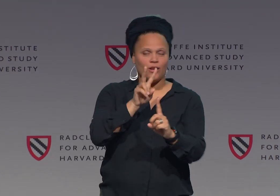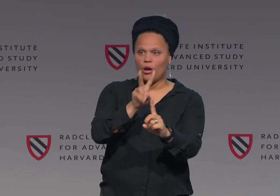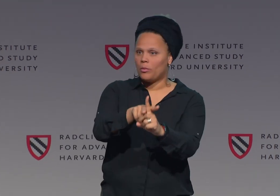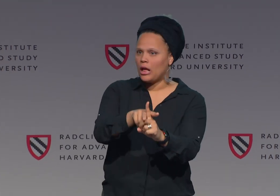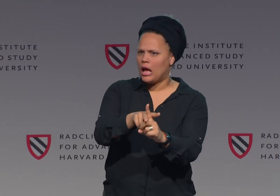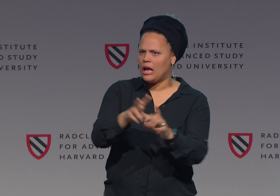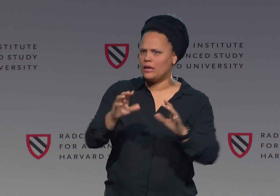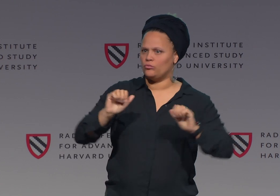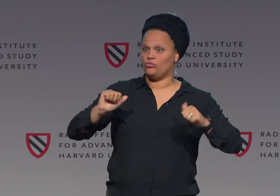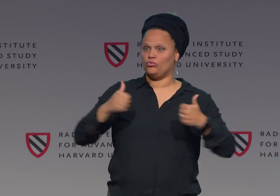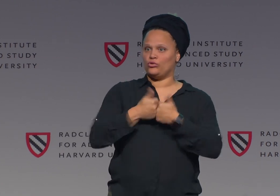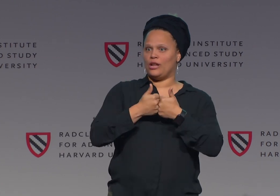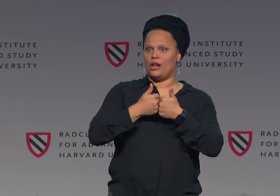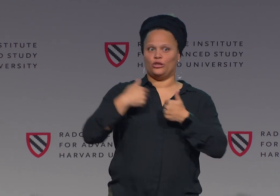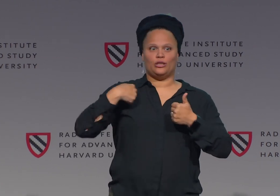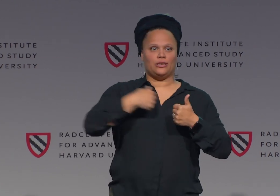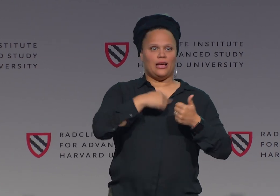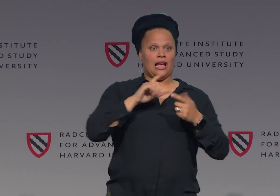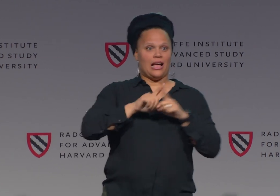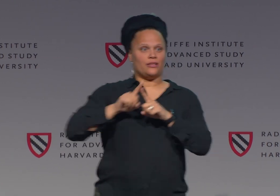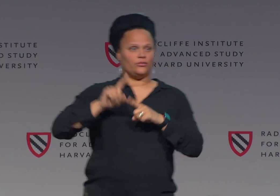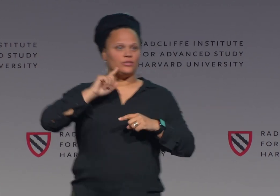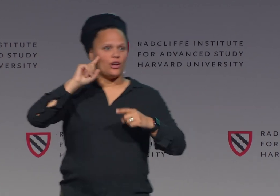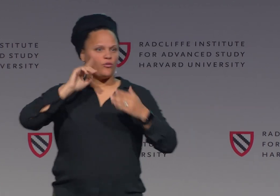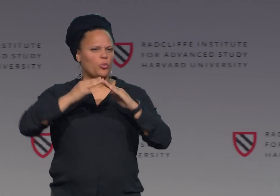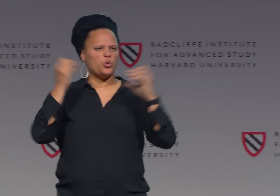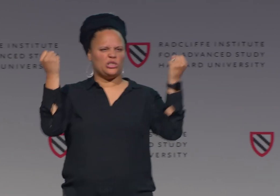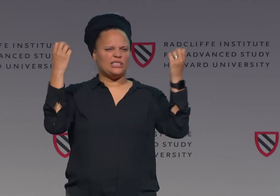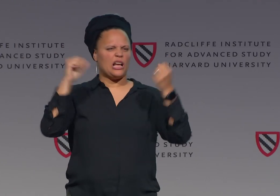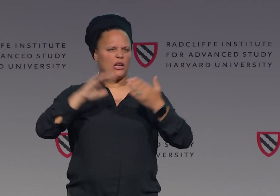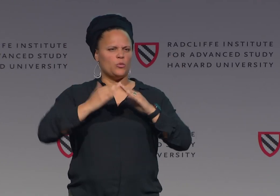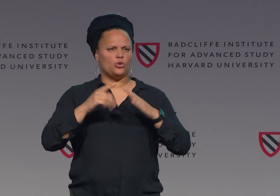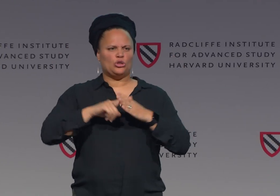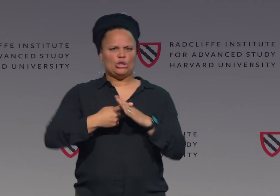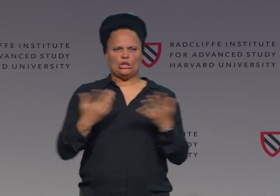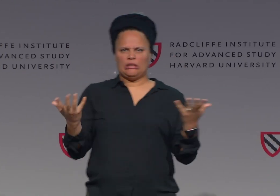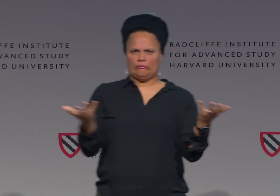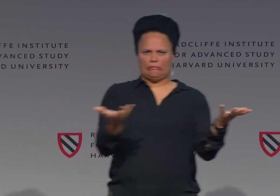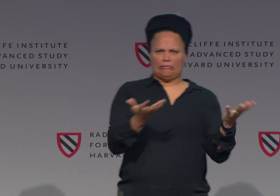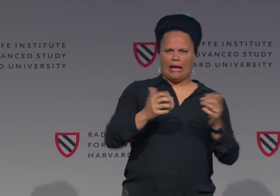and how it's expressed, where things are not already assigned? So as a deaf community, this is something